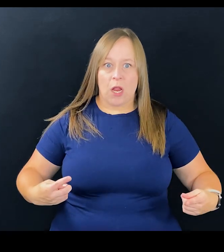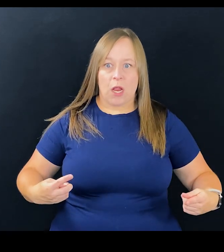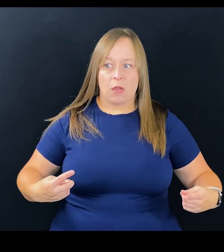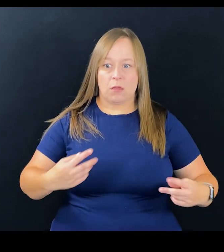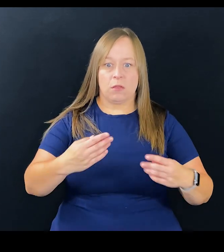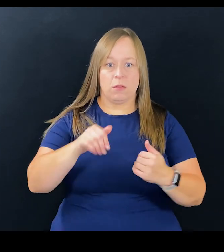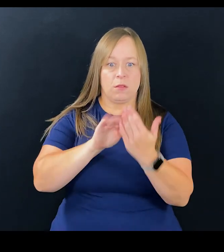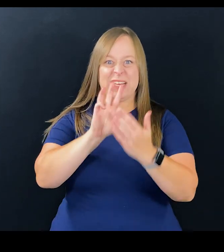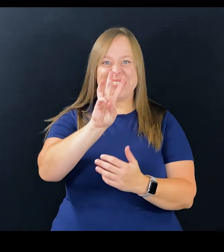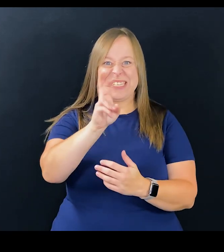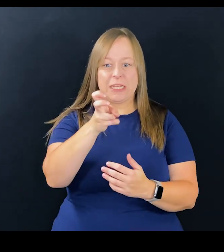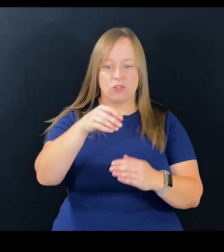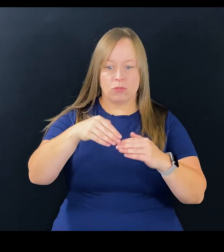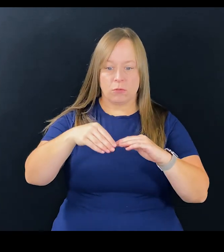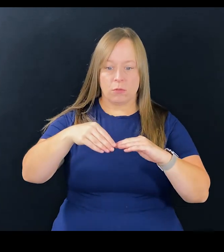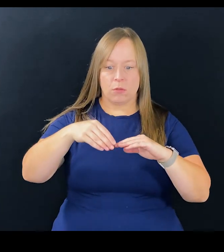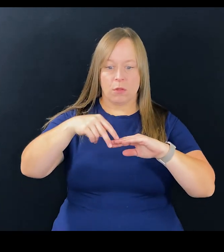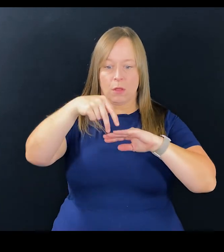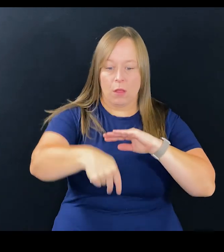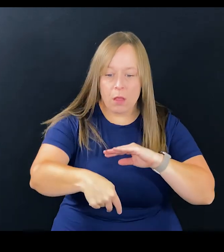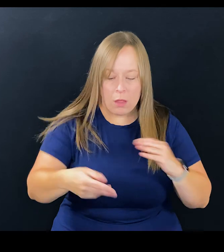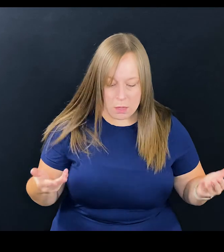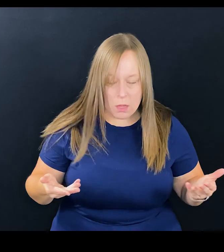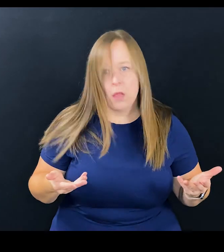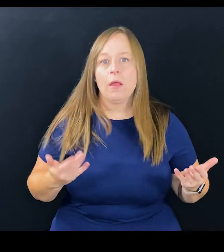a wheelchair is faced with a six inch drop.